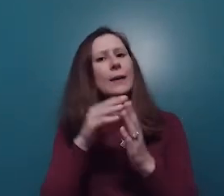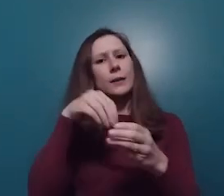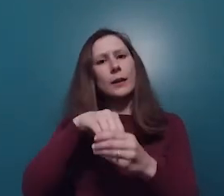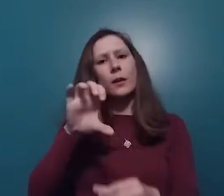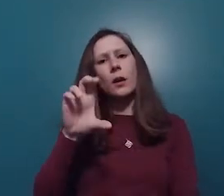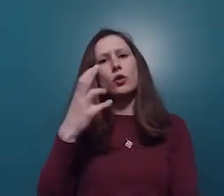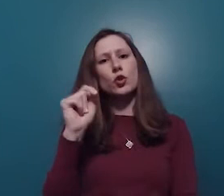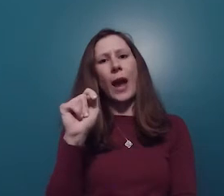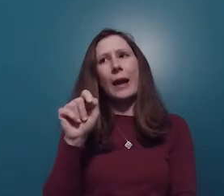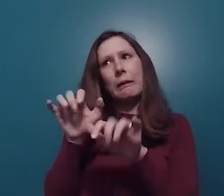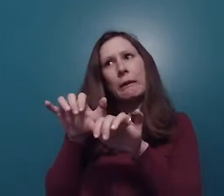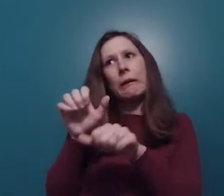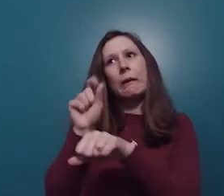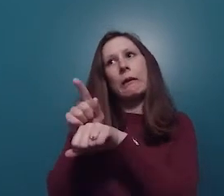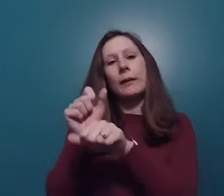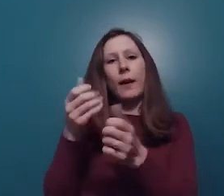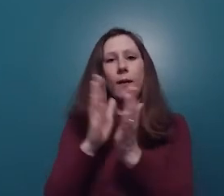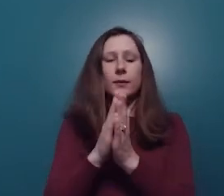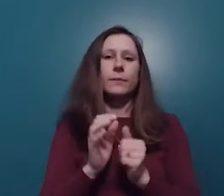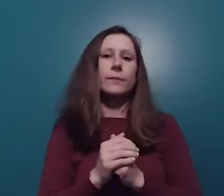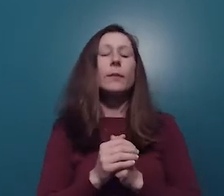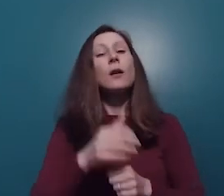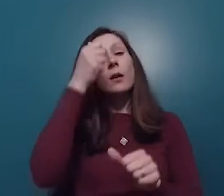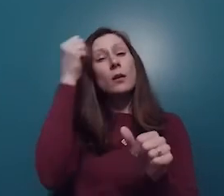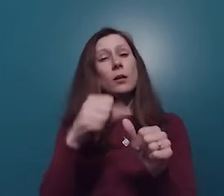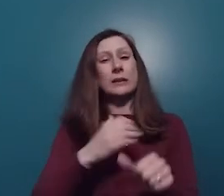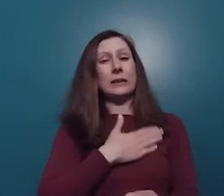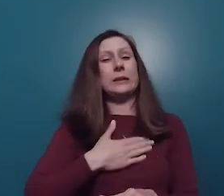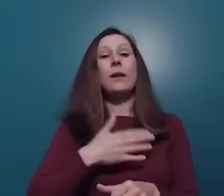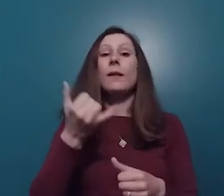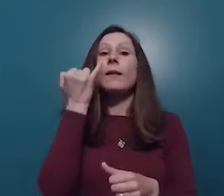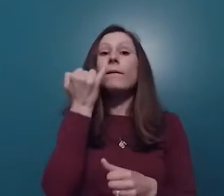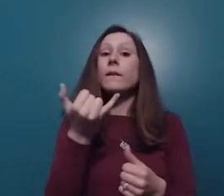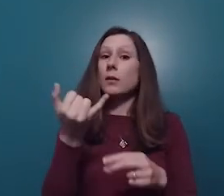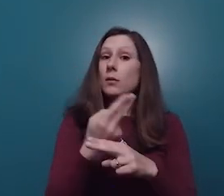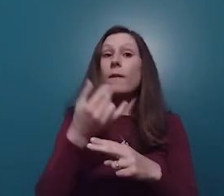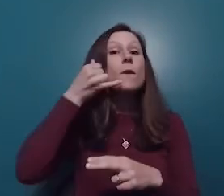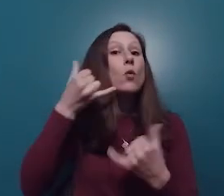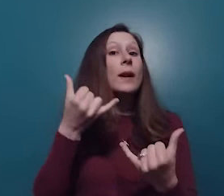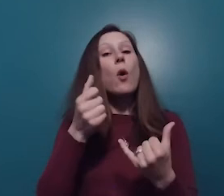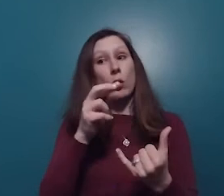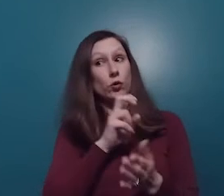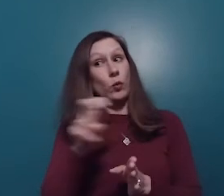ahead and ask us in the chat and we'll get it over to you. Please remember that if you are currently on your phone or